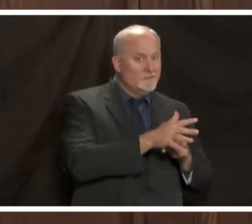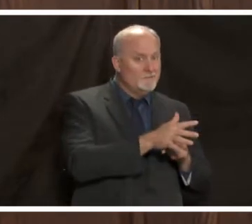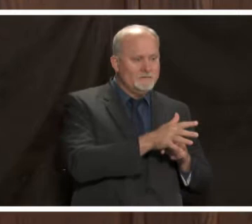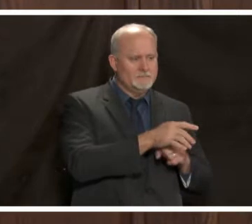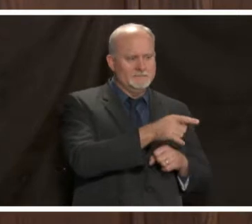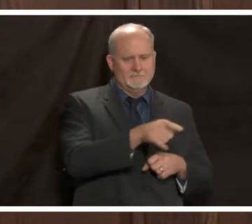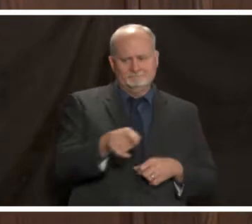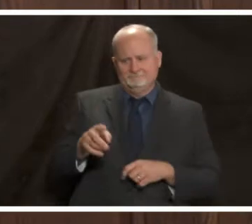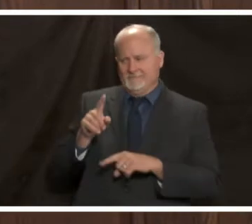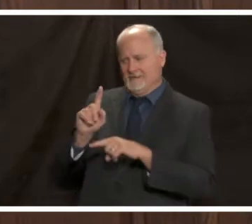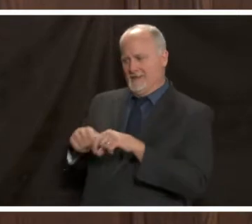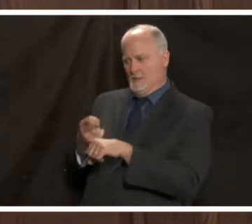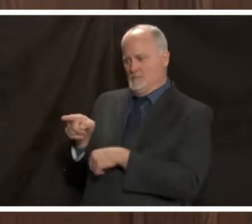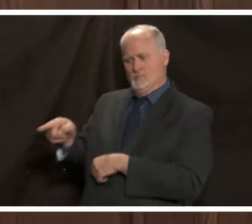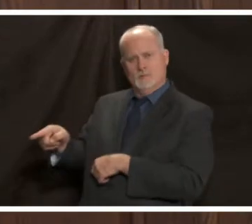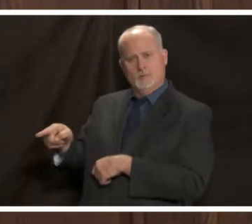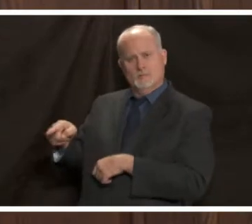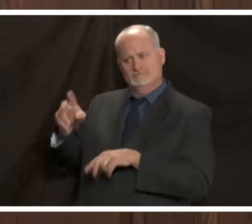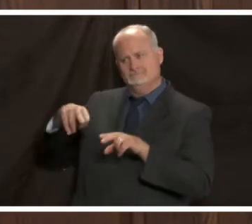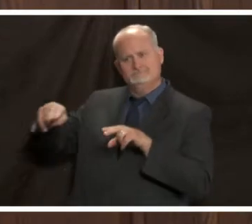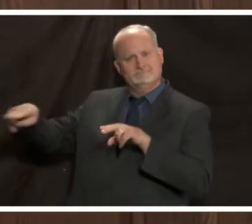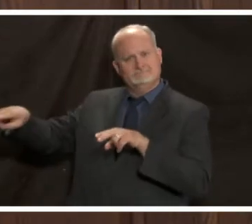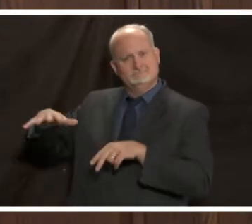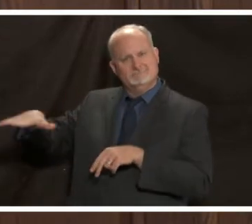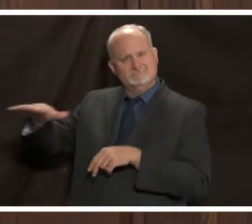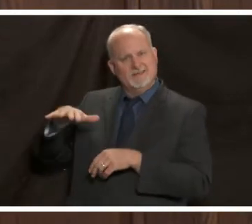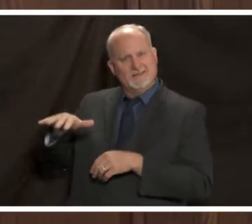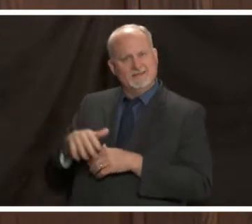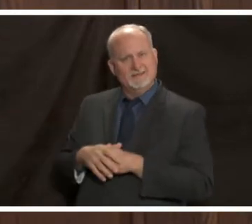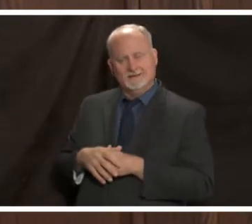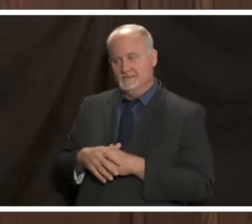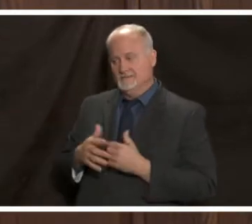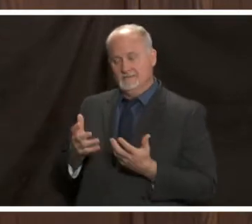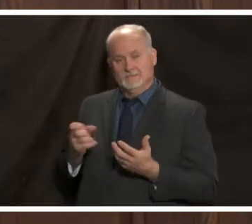resources to covid that means those same resources are not available for other things